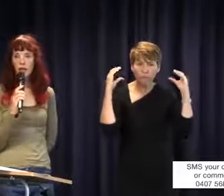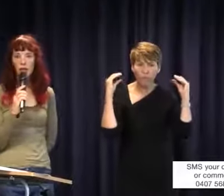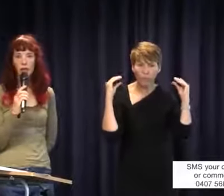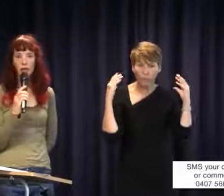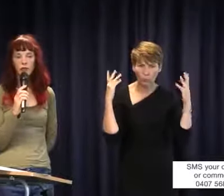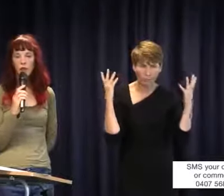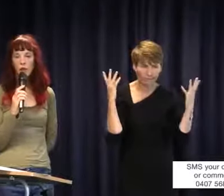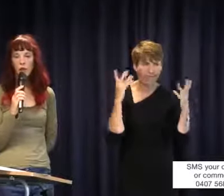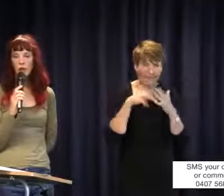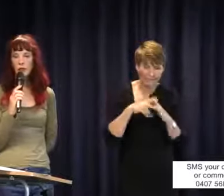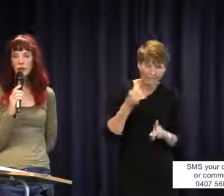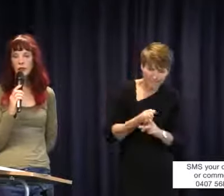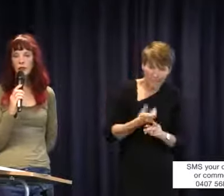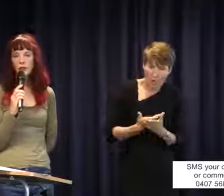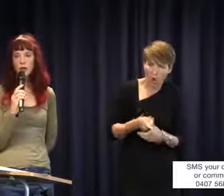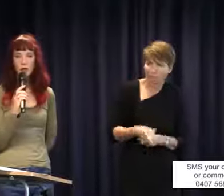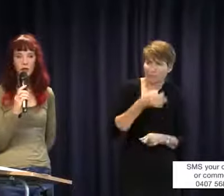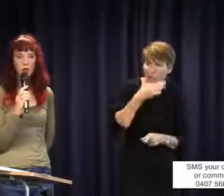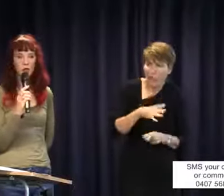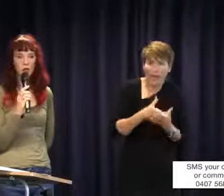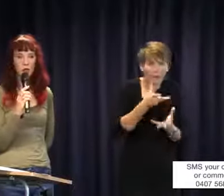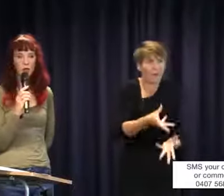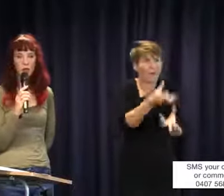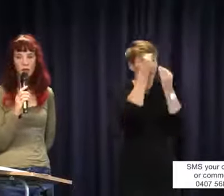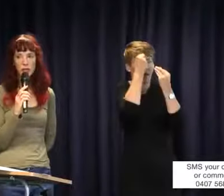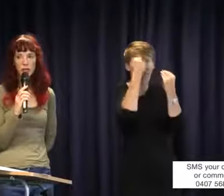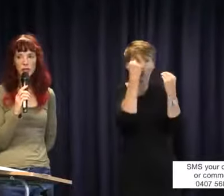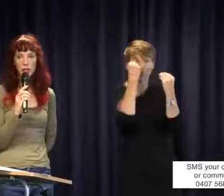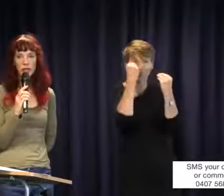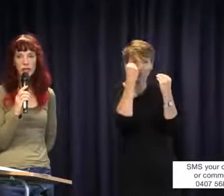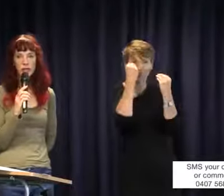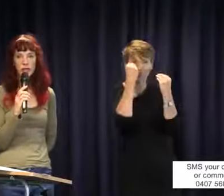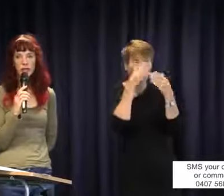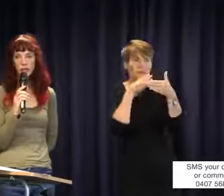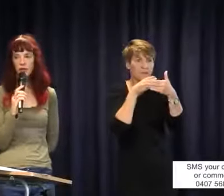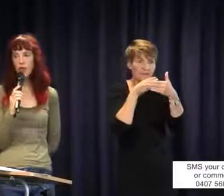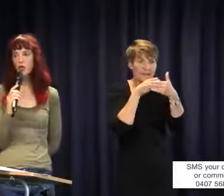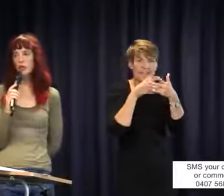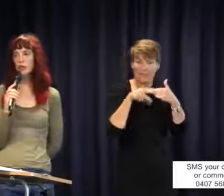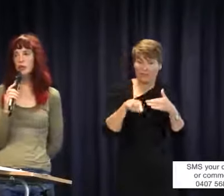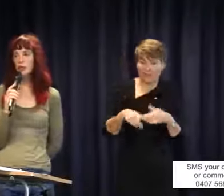and if the child needs something to assist them to fully access their education, they